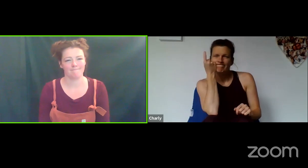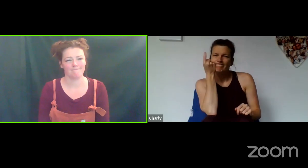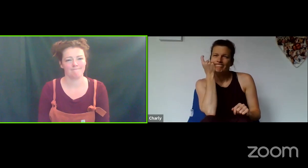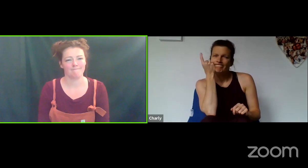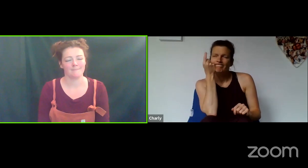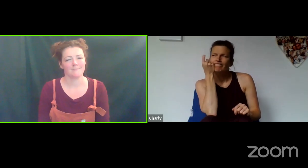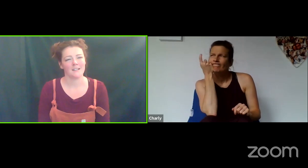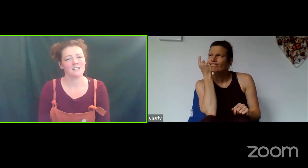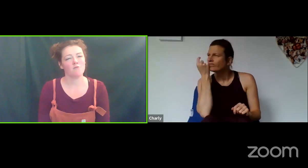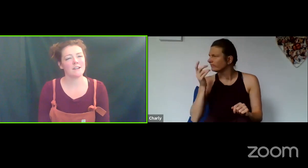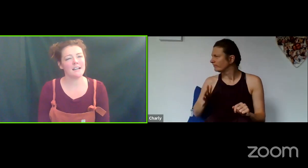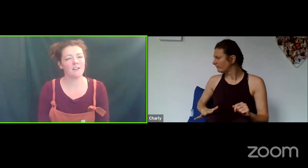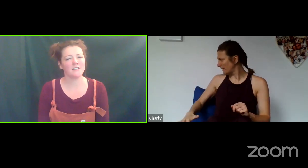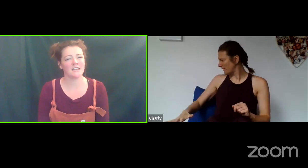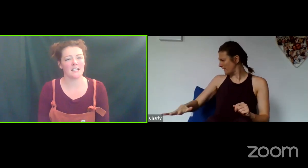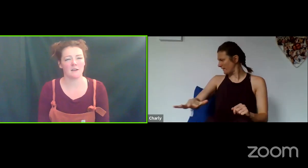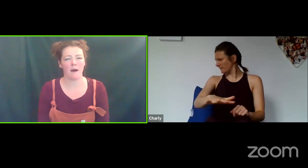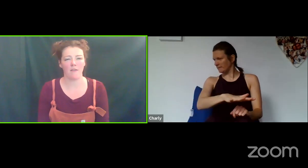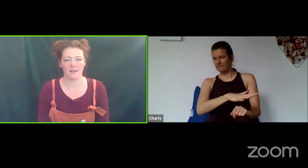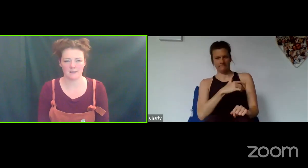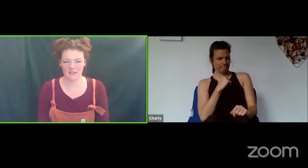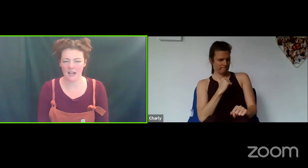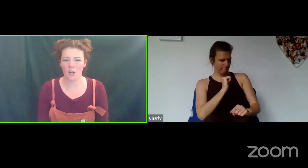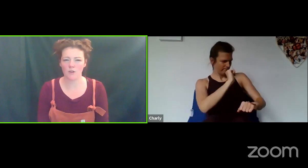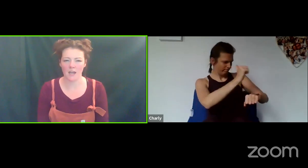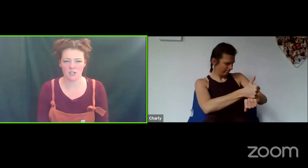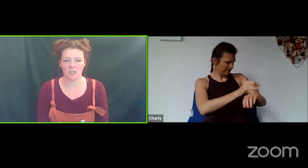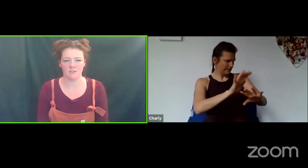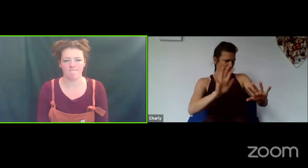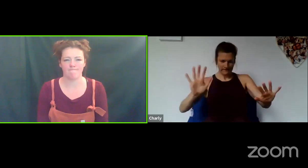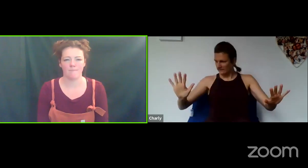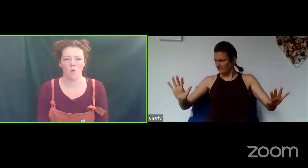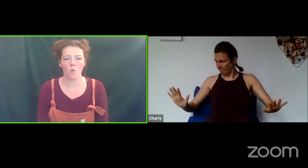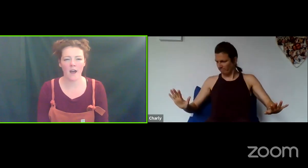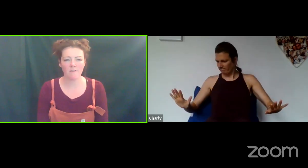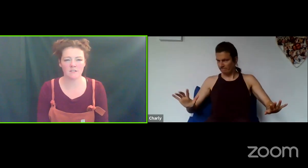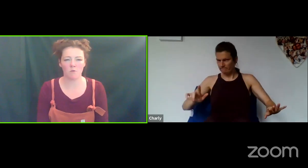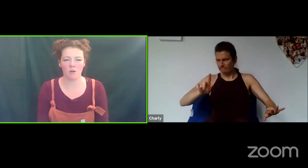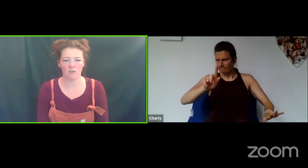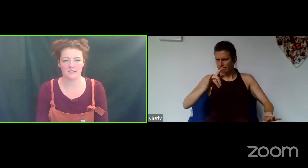I'd really like you to think about that that location. Where is the monologue set?